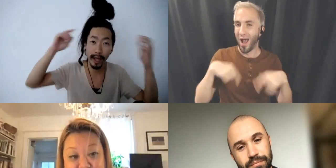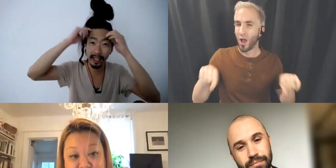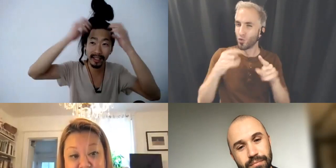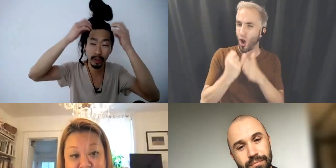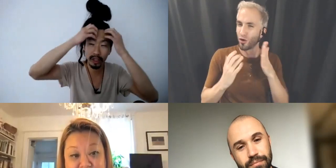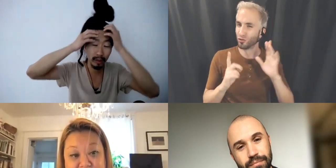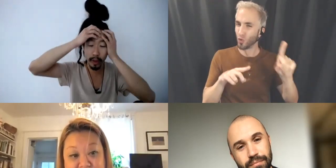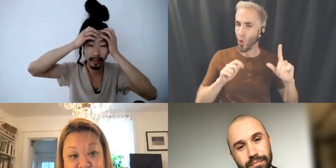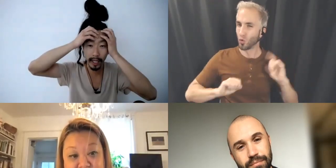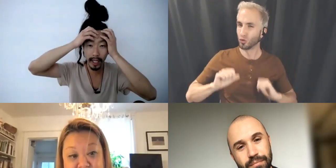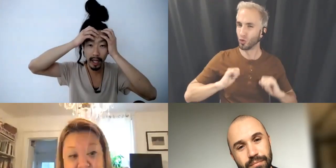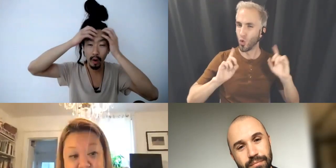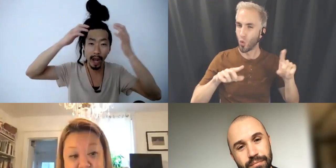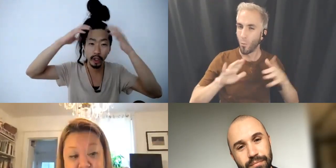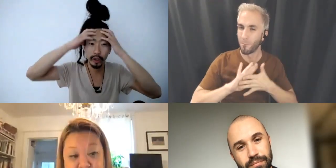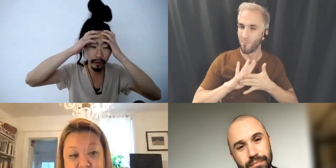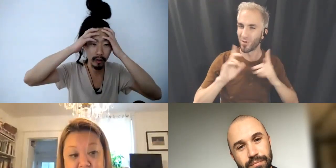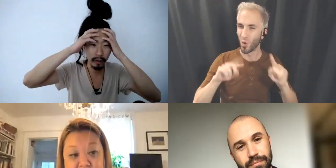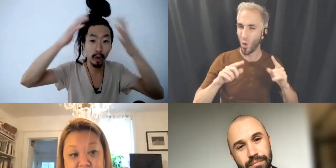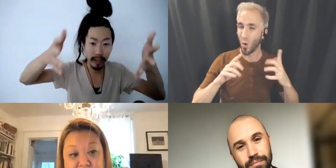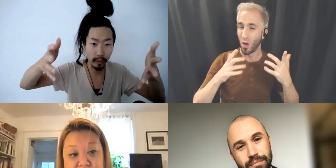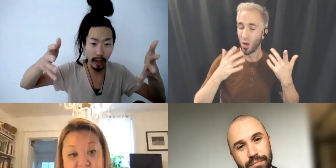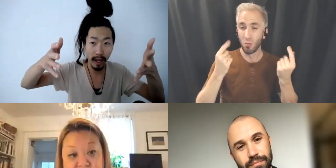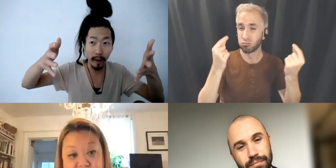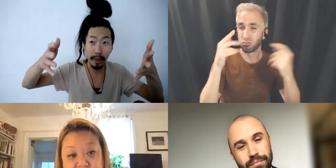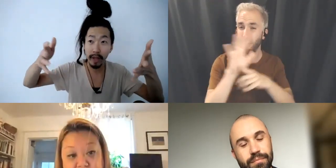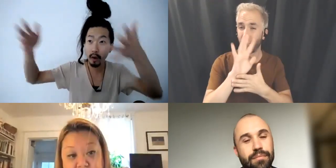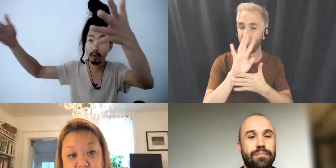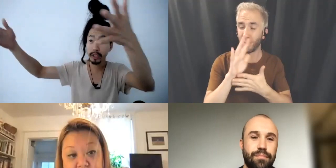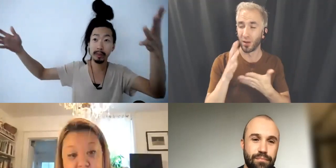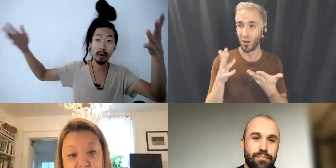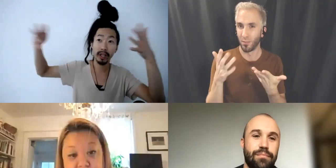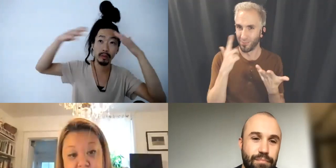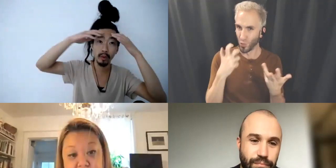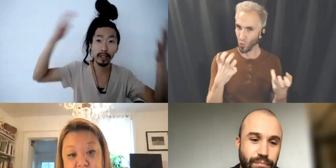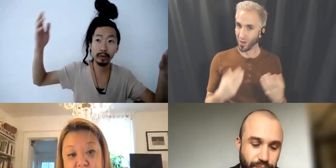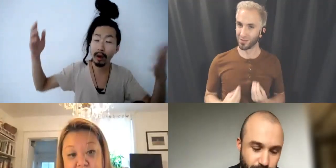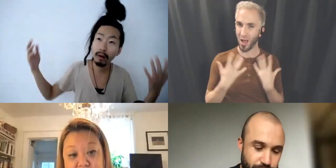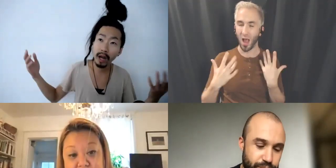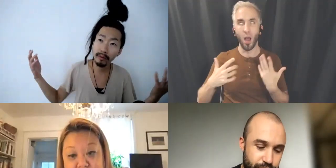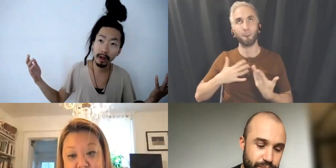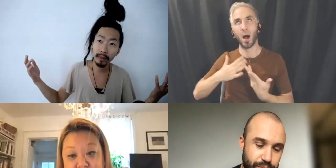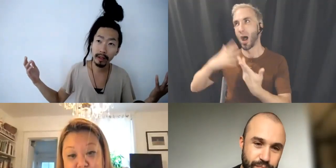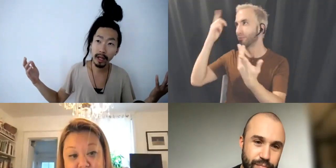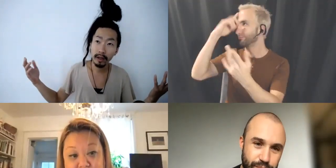those muscles and brains like, oh I used to think of the word this way but now these people are thinking the word this way, I never thought about that.